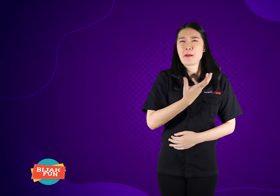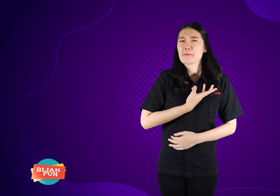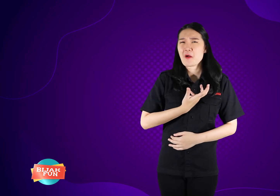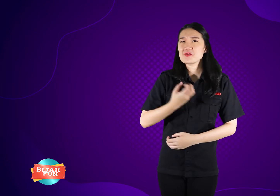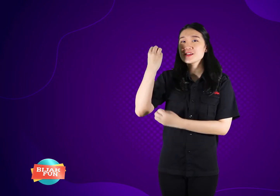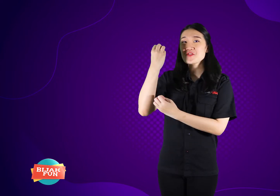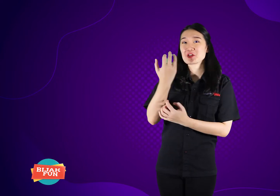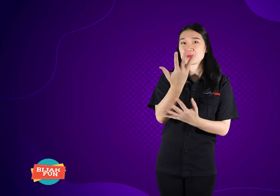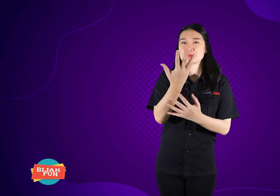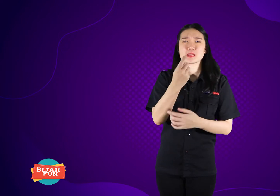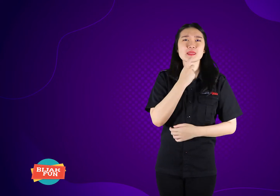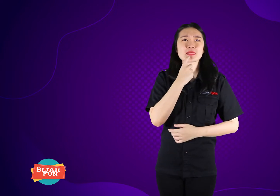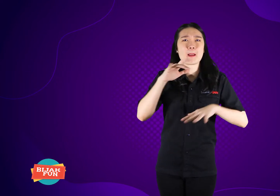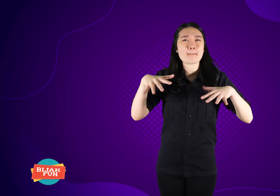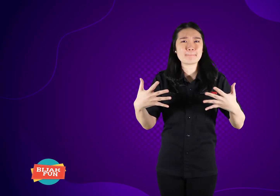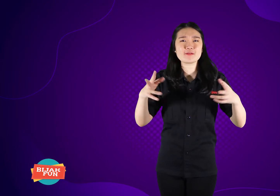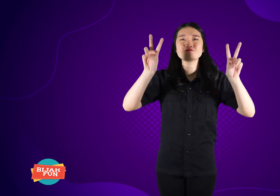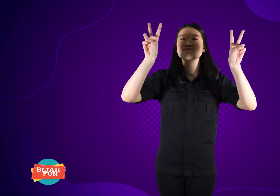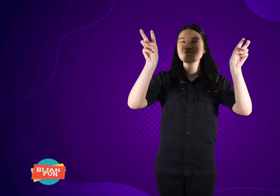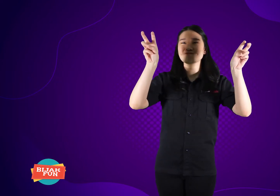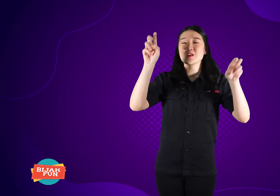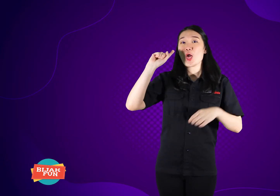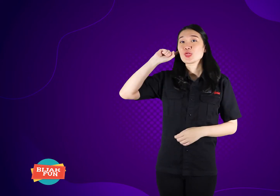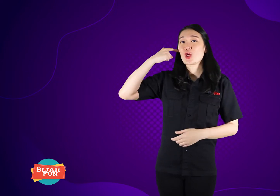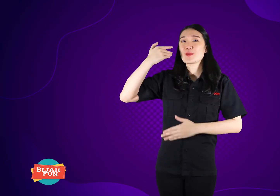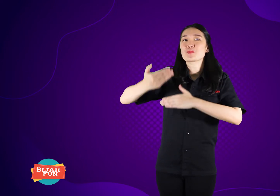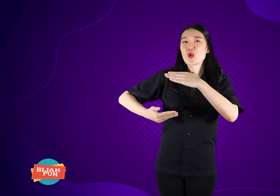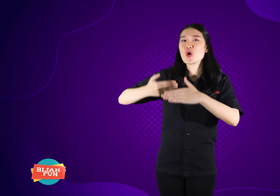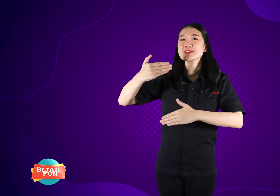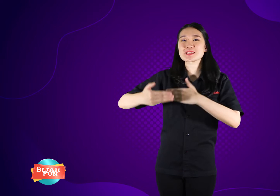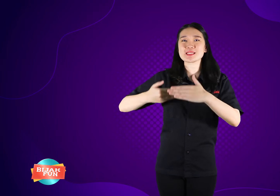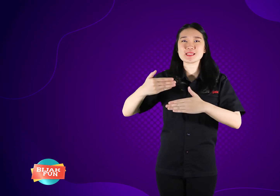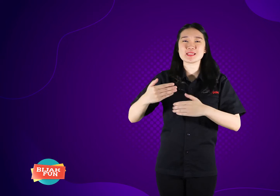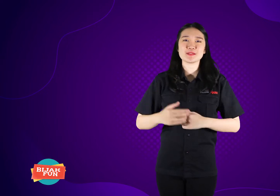I want to inform you about the shortcomings not a reason to do productive things.